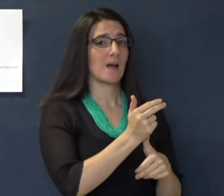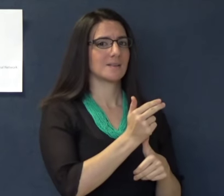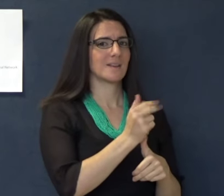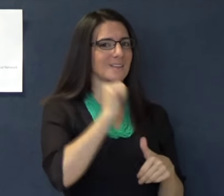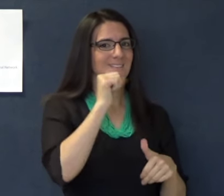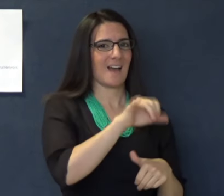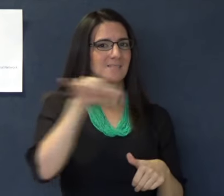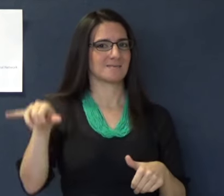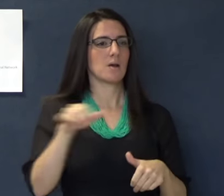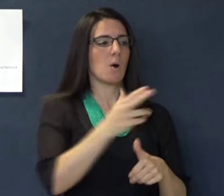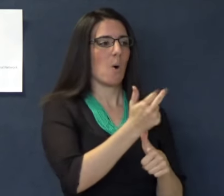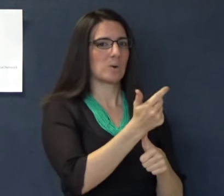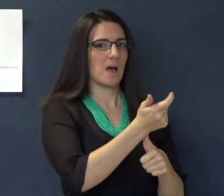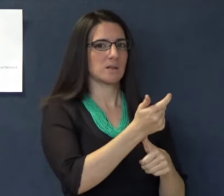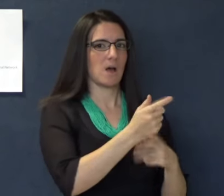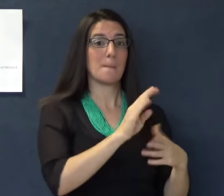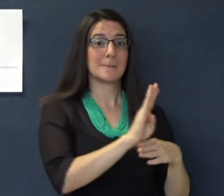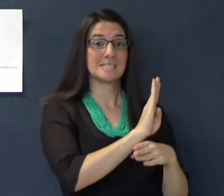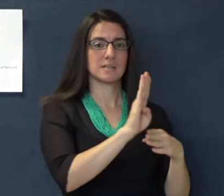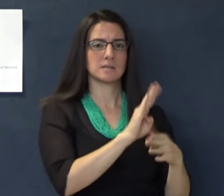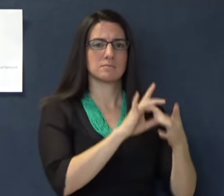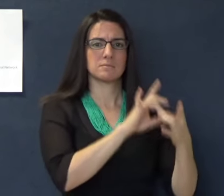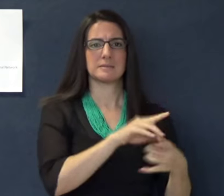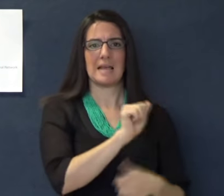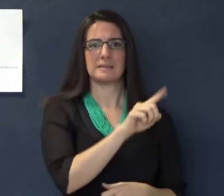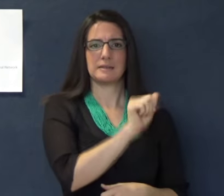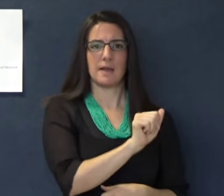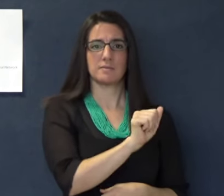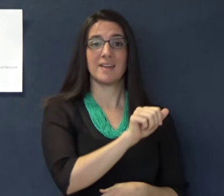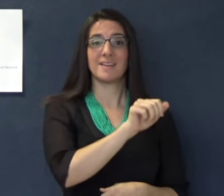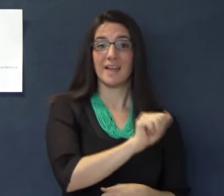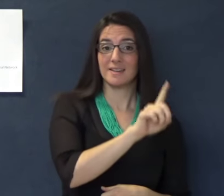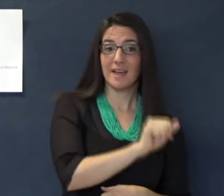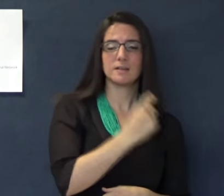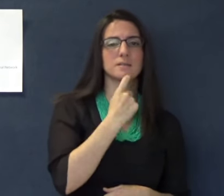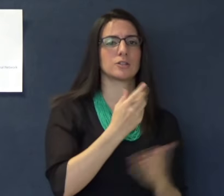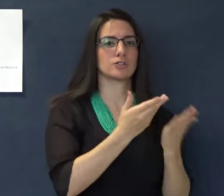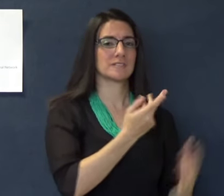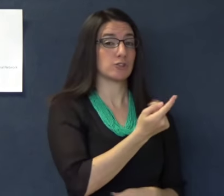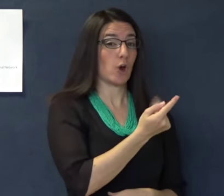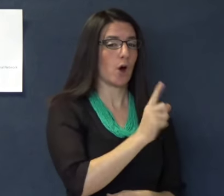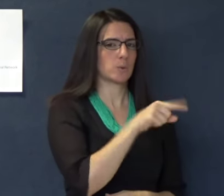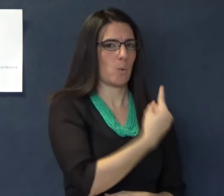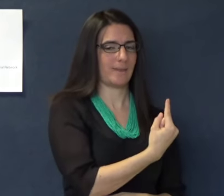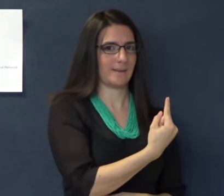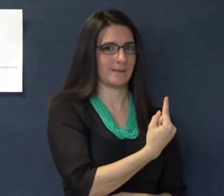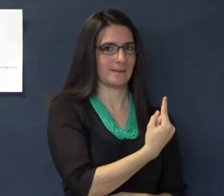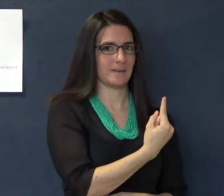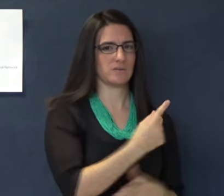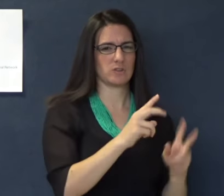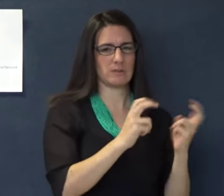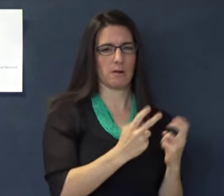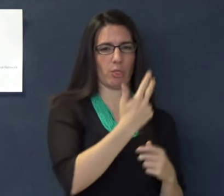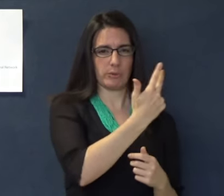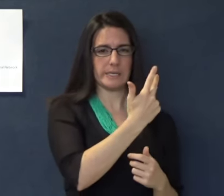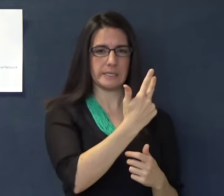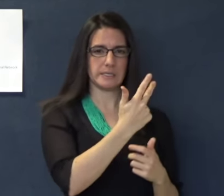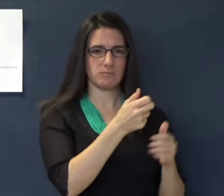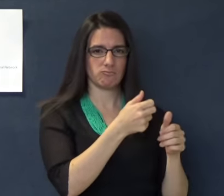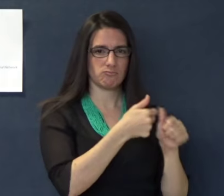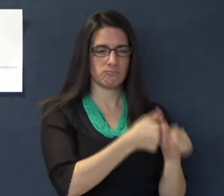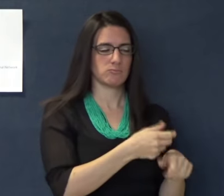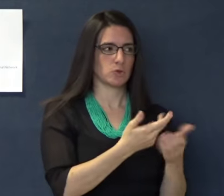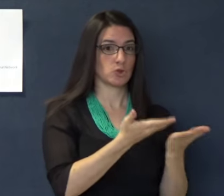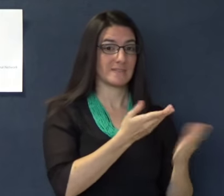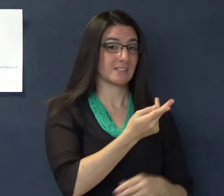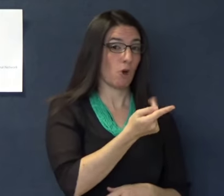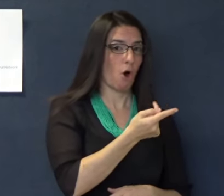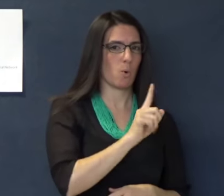are businesses that are covered under the ADA Title III that defines service animals as dogs only whereas the